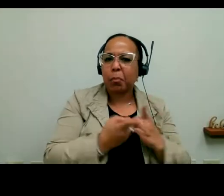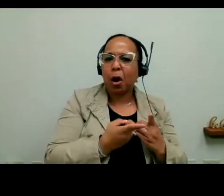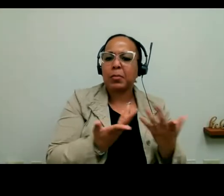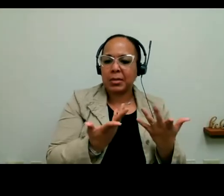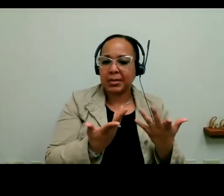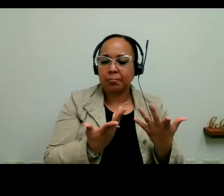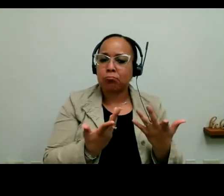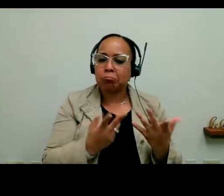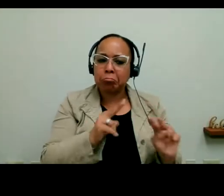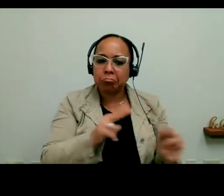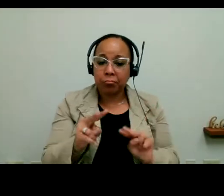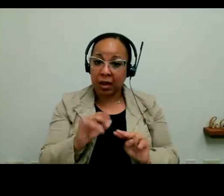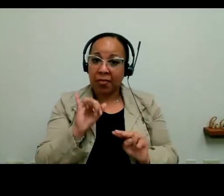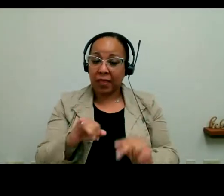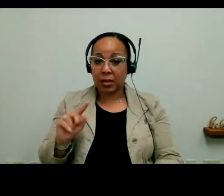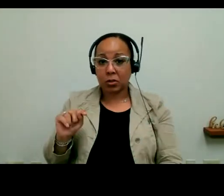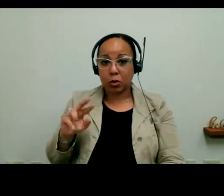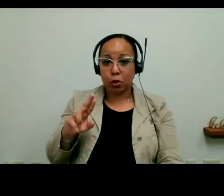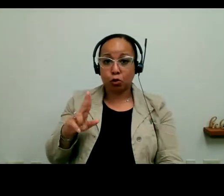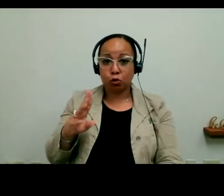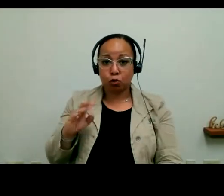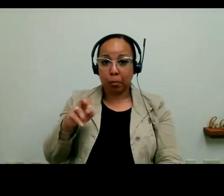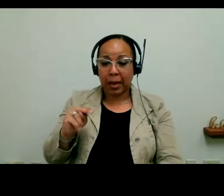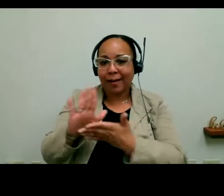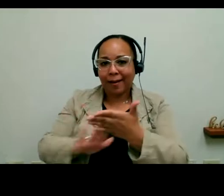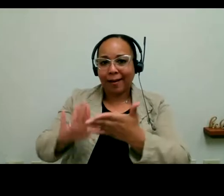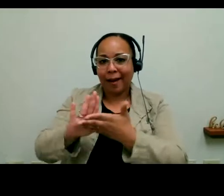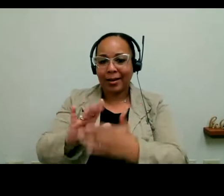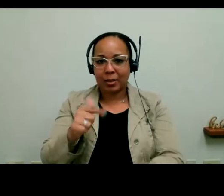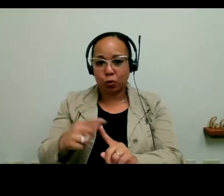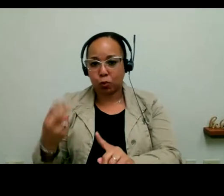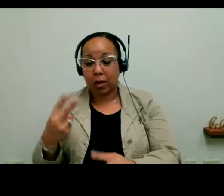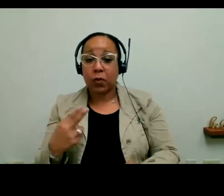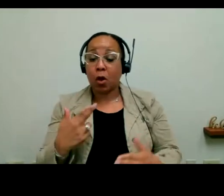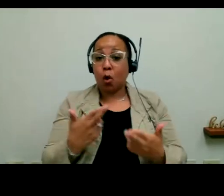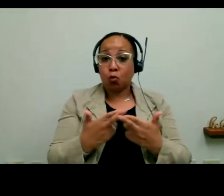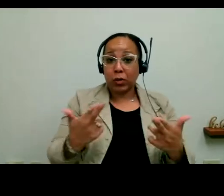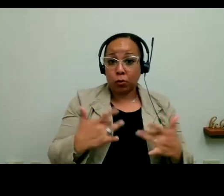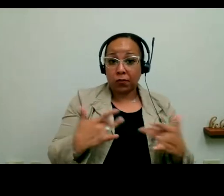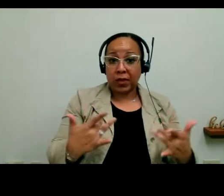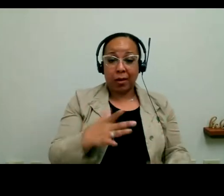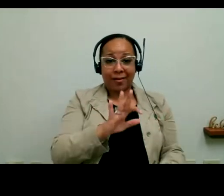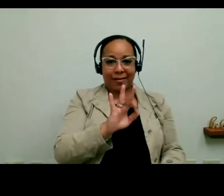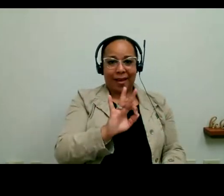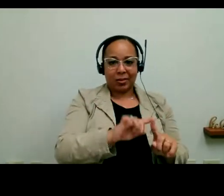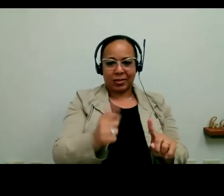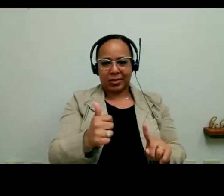That's Truman College, 10:00 a.m. to 12:00 noon. The resource fair is from 9:00 a.m. to 10:00 a.m. Thank you Barry.